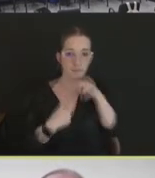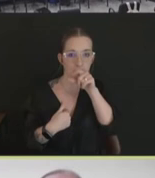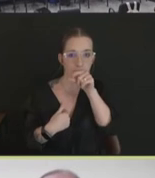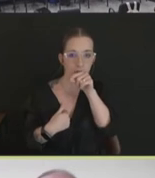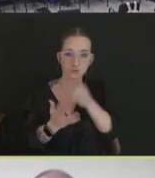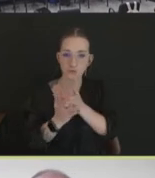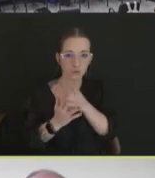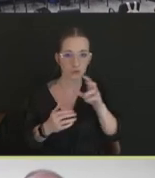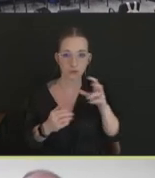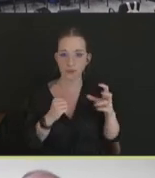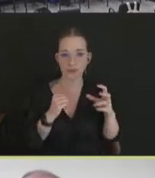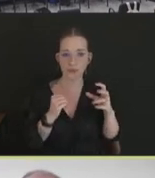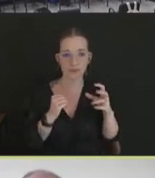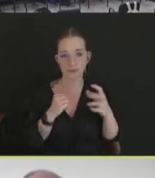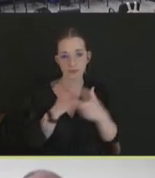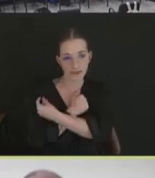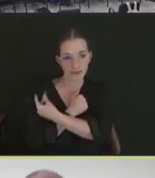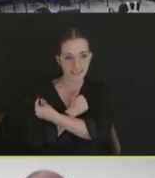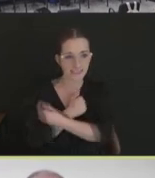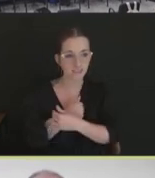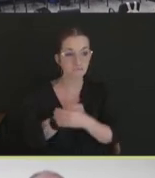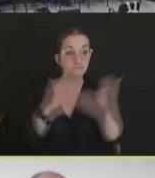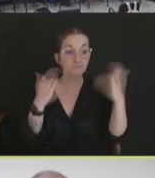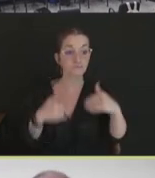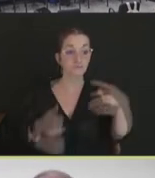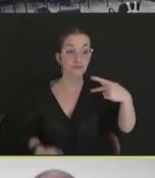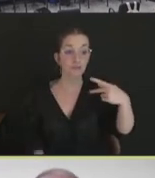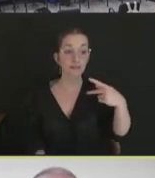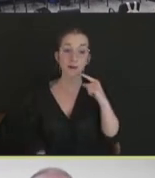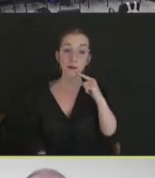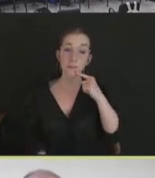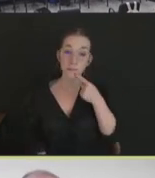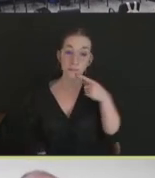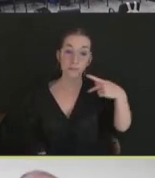we expect the firm to be able to demonstrate that this product is potent there. So for a